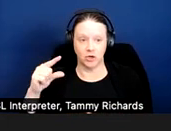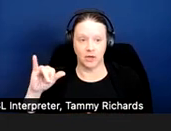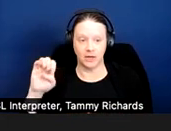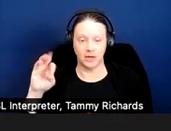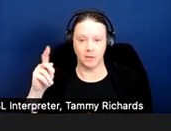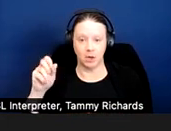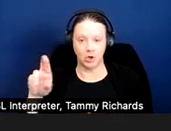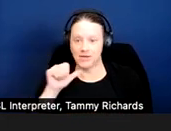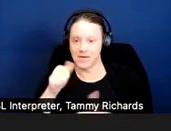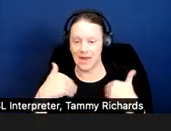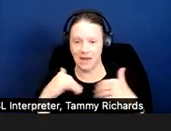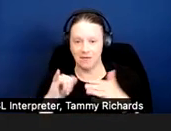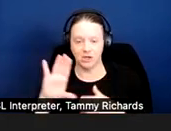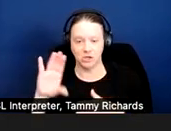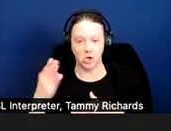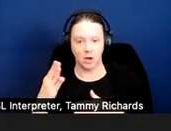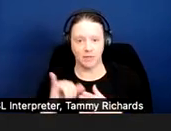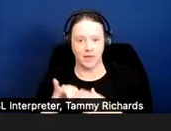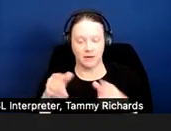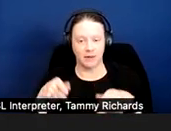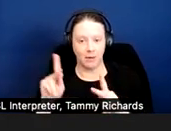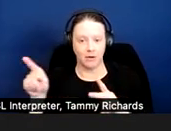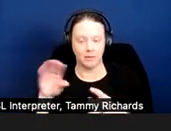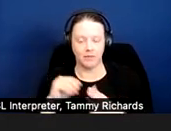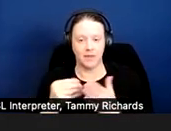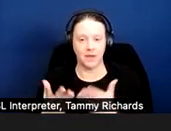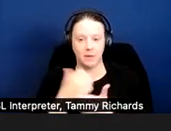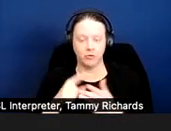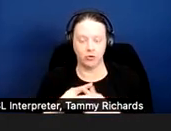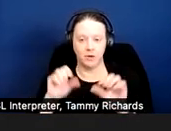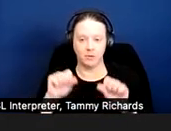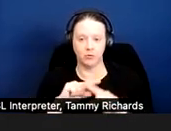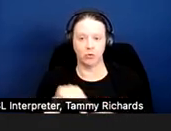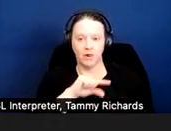allowed him the income to be able to qualify for the housing on his own.